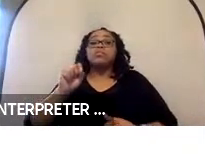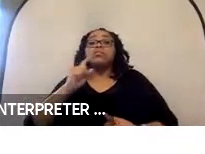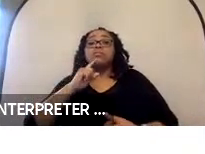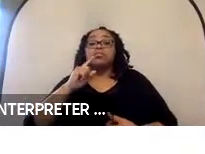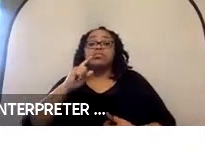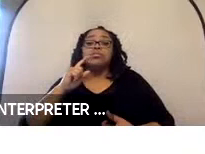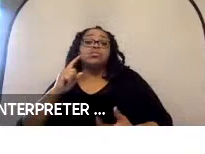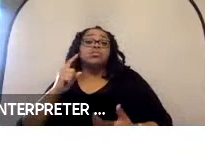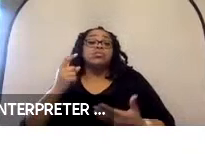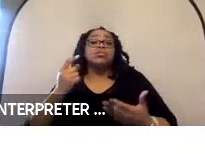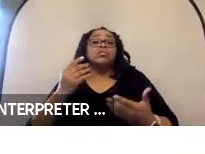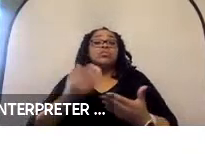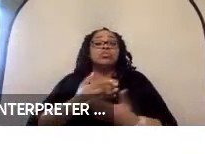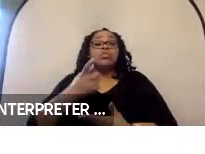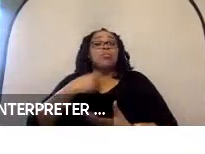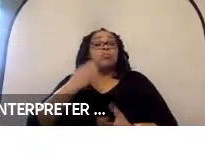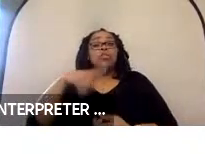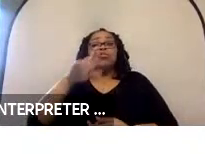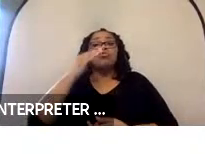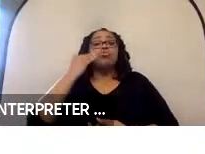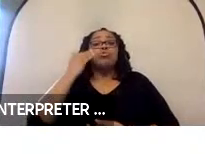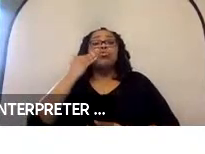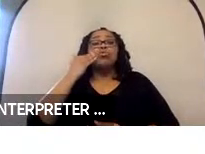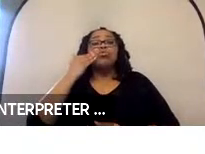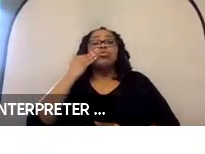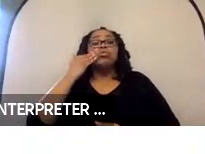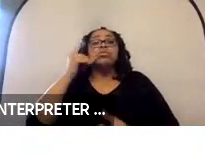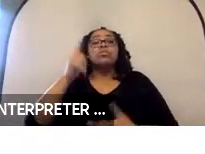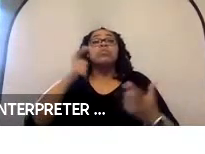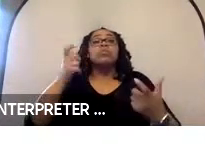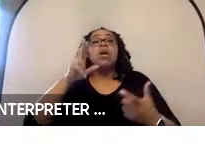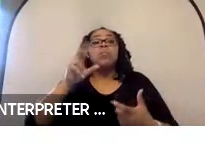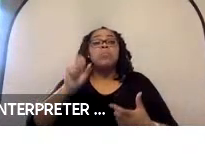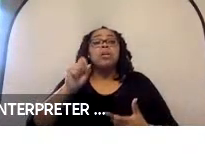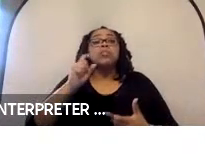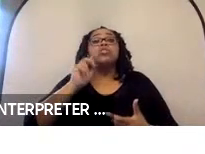is, I’m sure many of you know is the largest bus manufacturer in North America. So, we